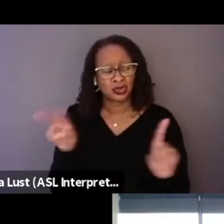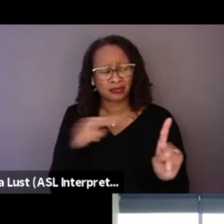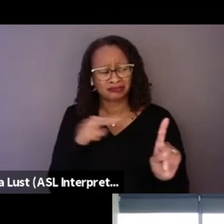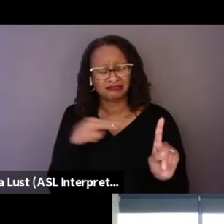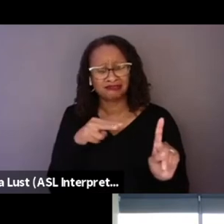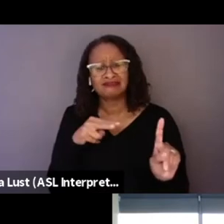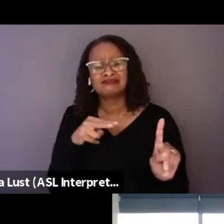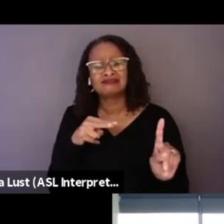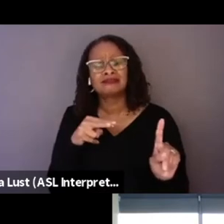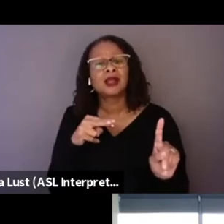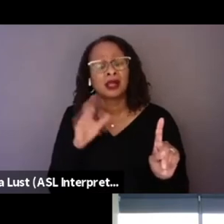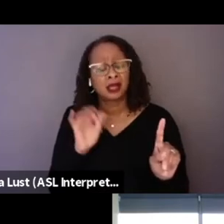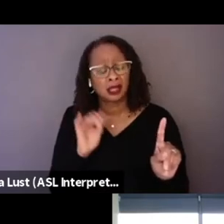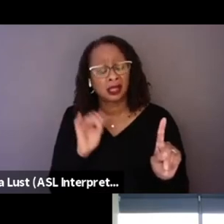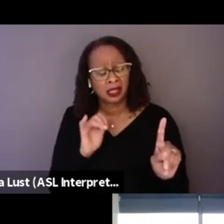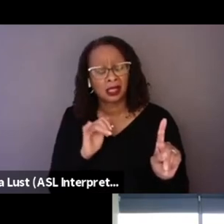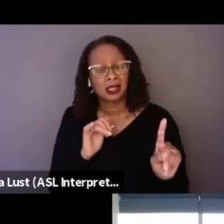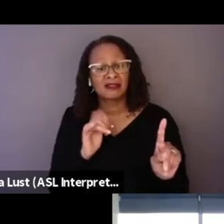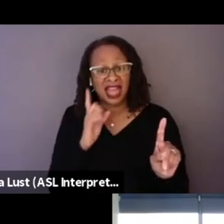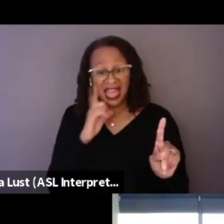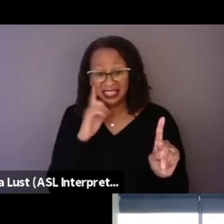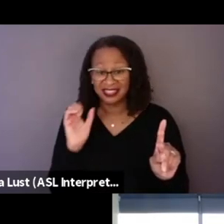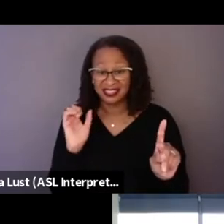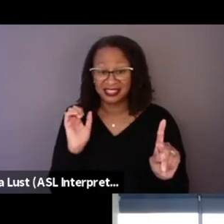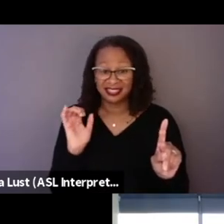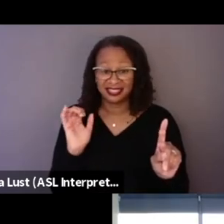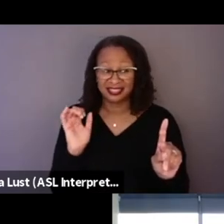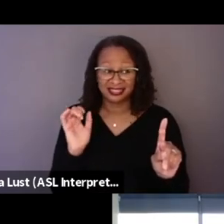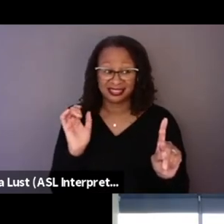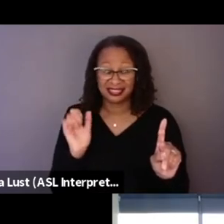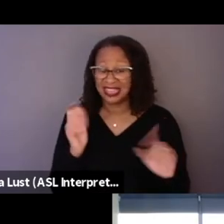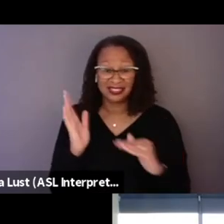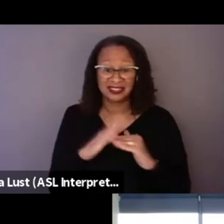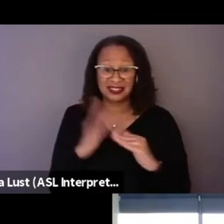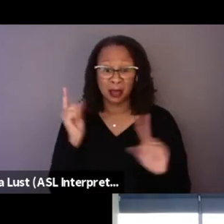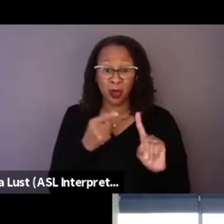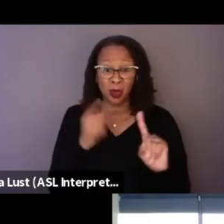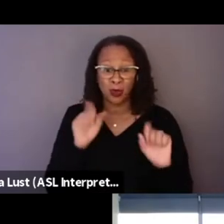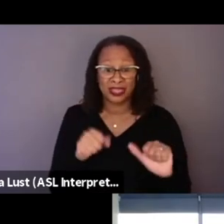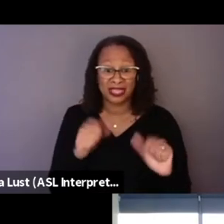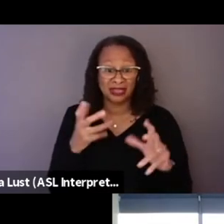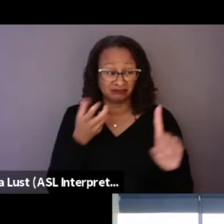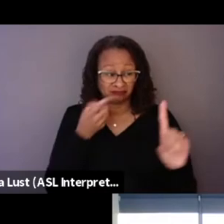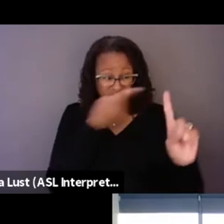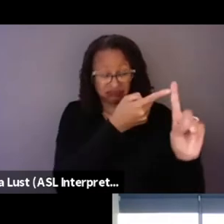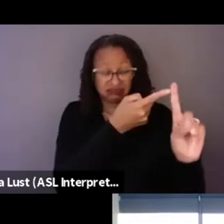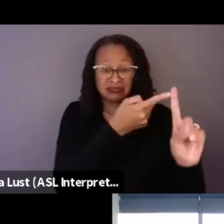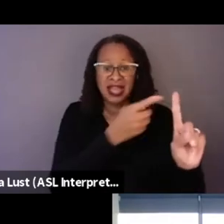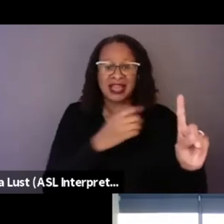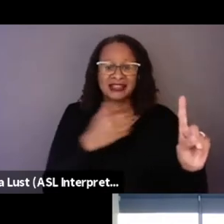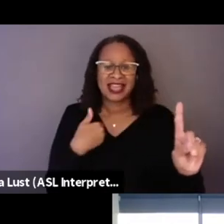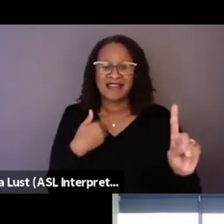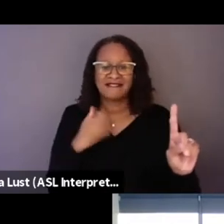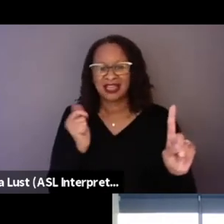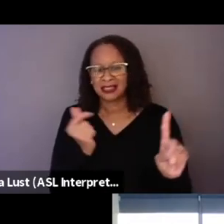And I think that is all we can aspire to, just to have that little shift in perspective